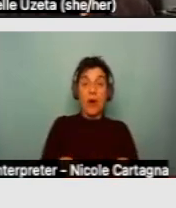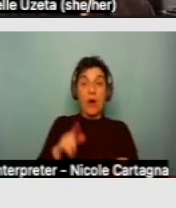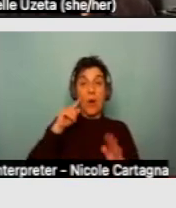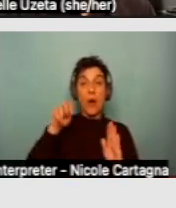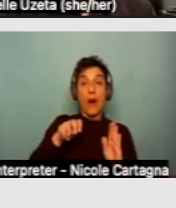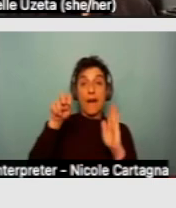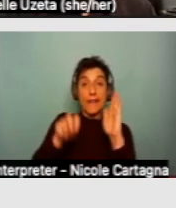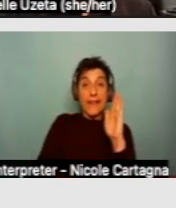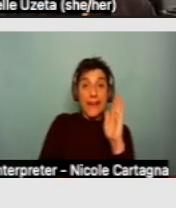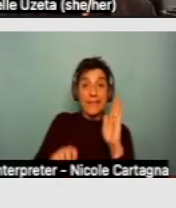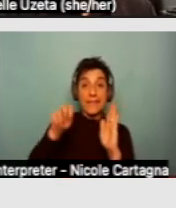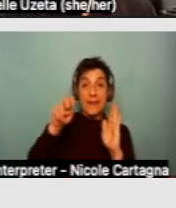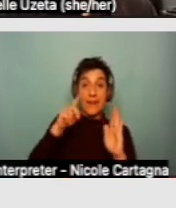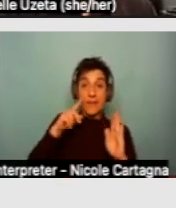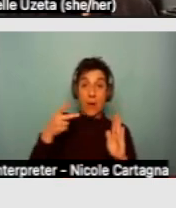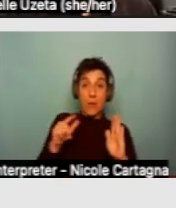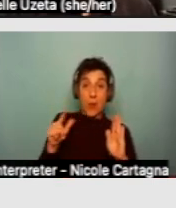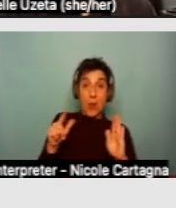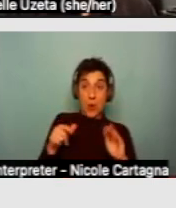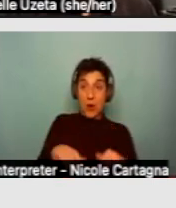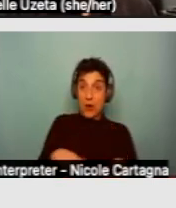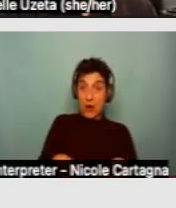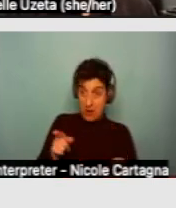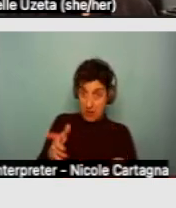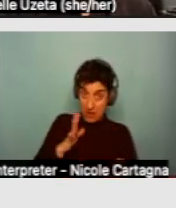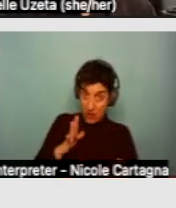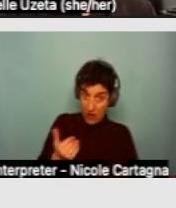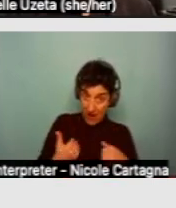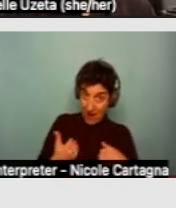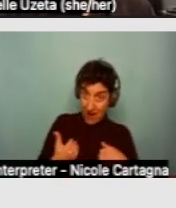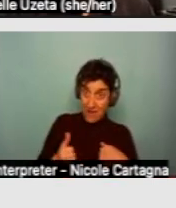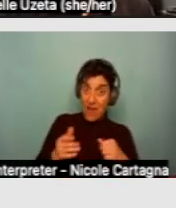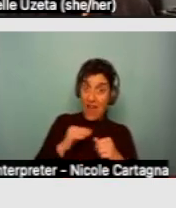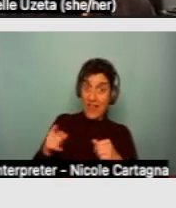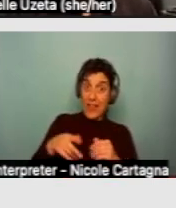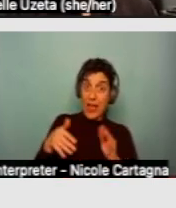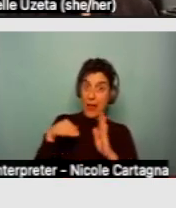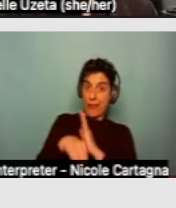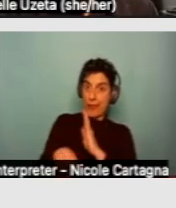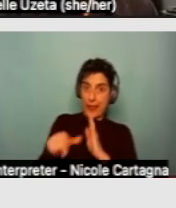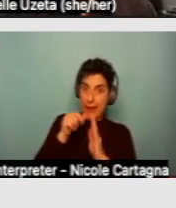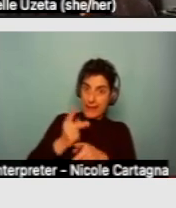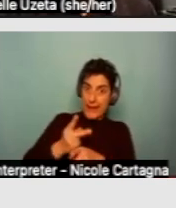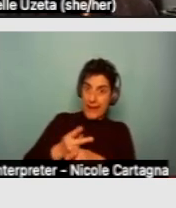can't then say that's a modification, you, tenant, need to pay for that, because it's needed because of a failure to maintain.